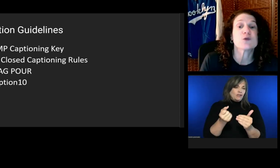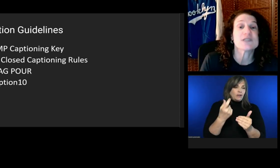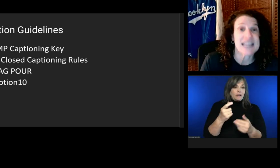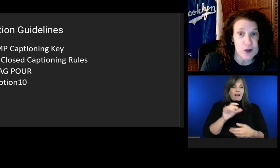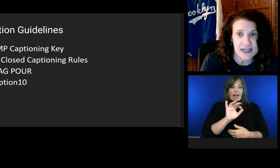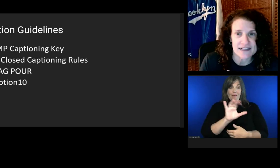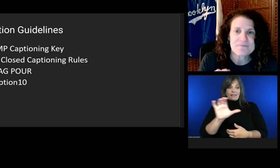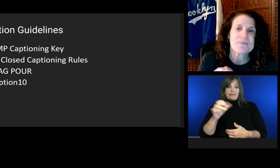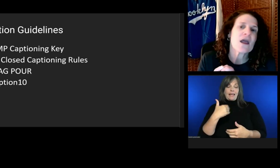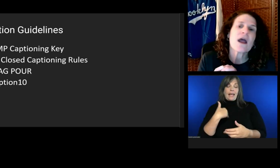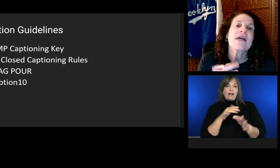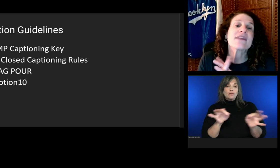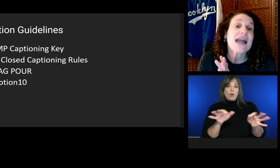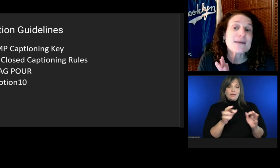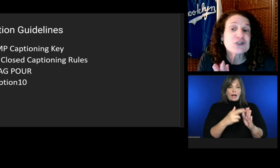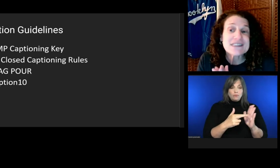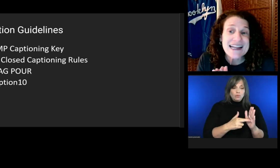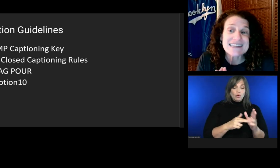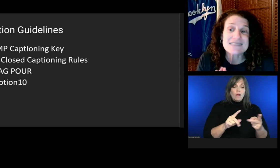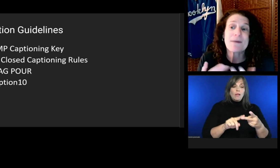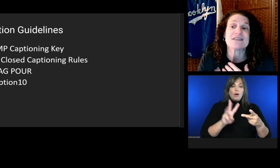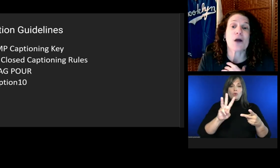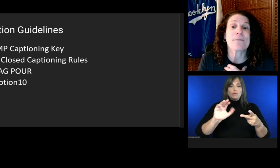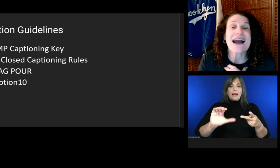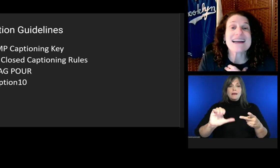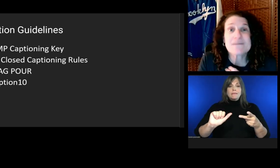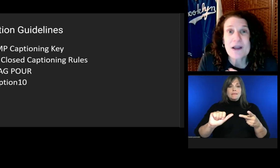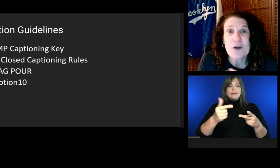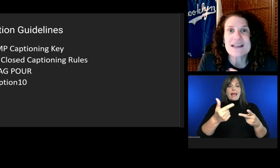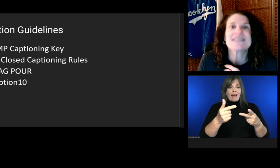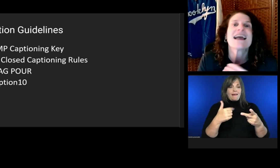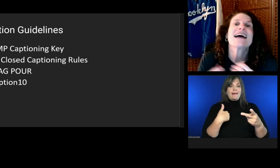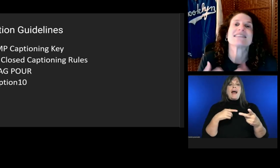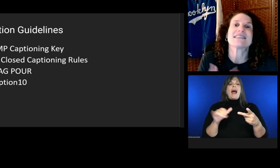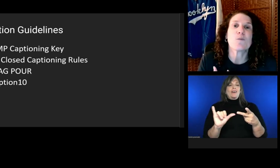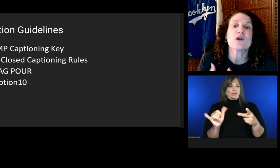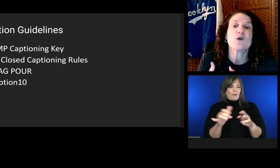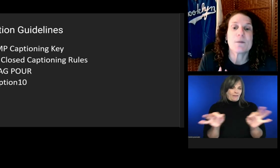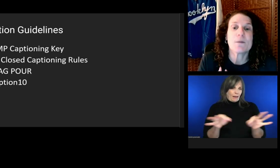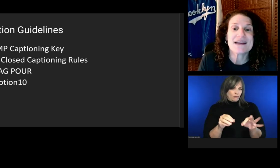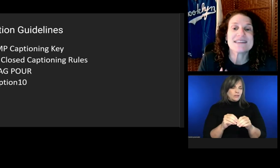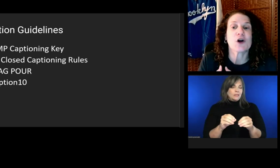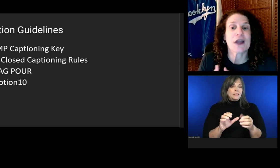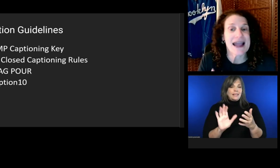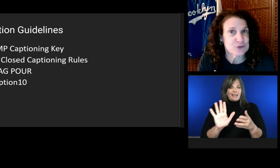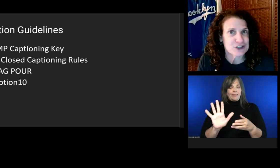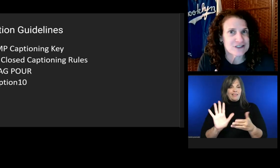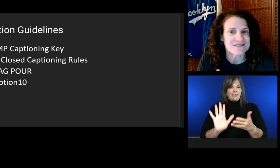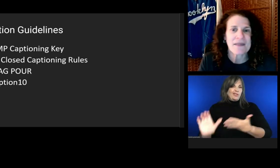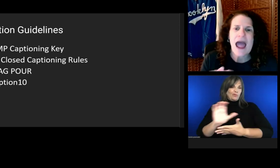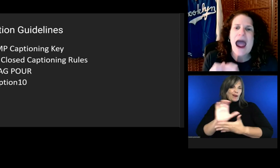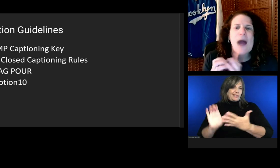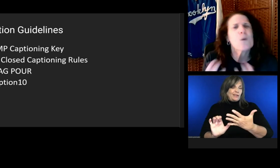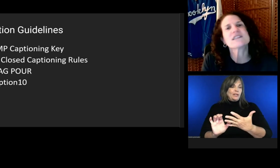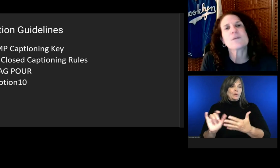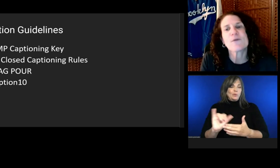The #Caption10 is based on my experience as someone who depends on captions.